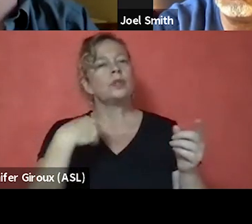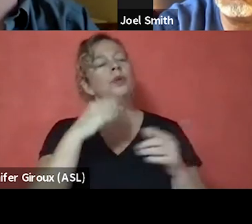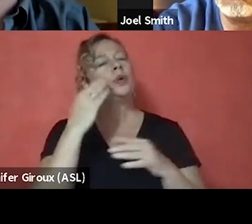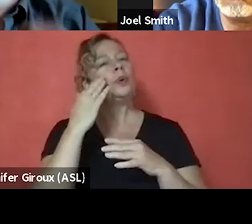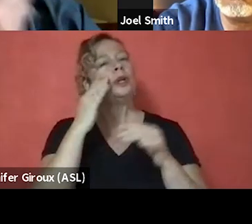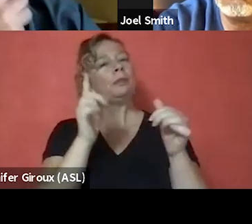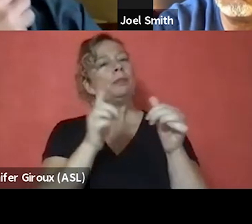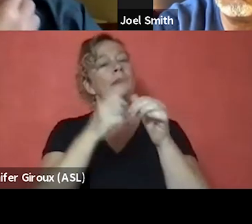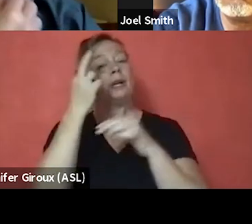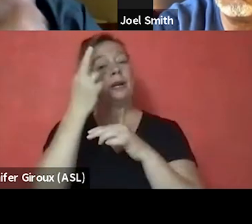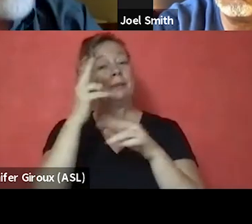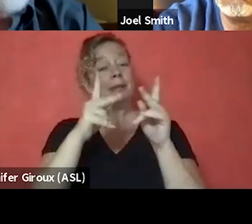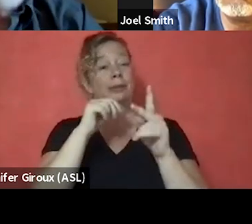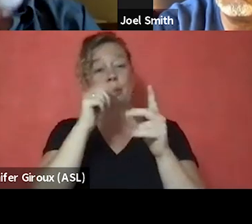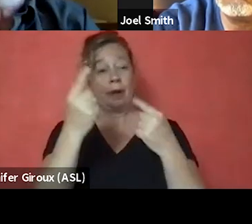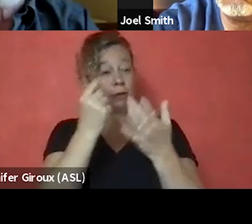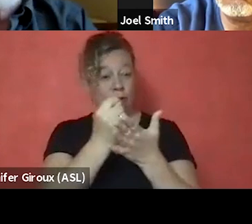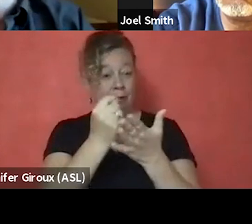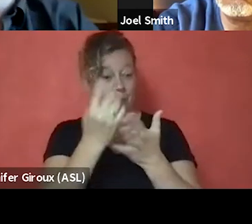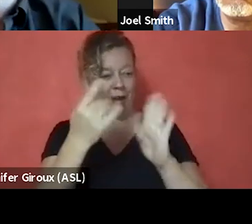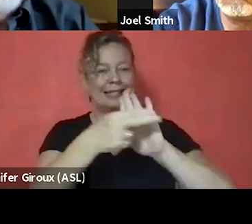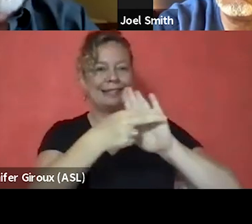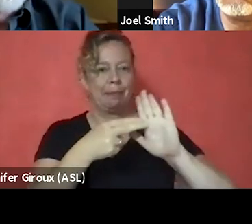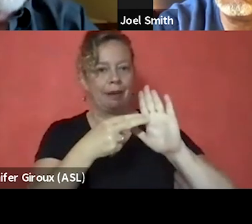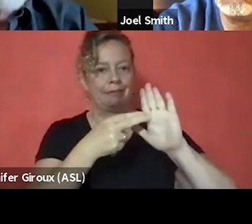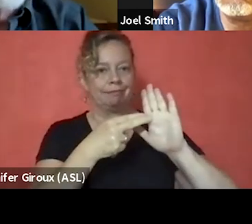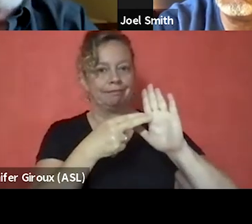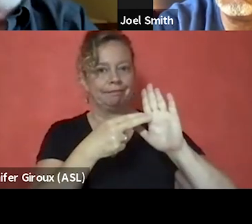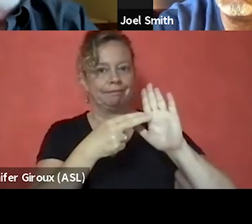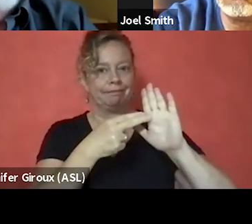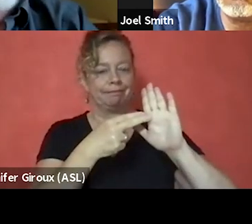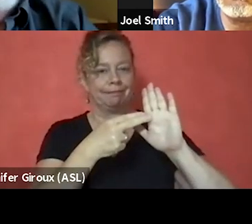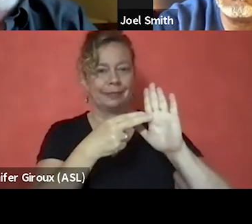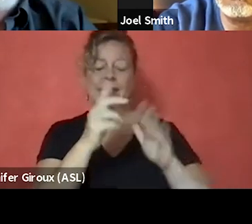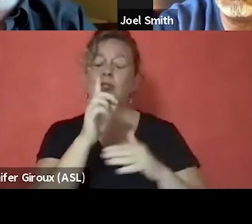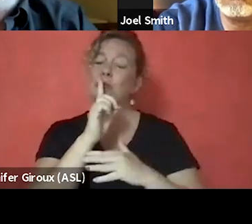folks don't come for treatment is because of stigma. And that's very true for me.